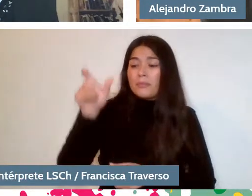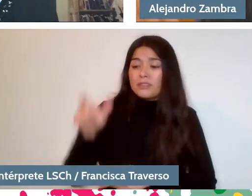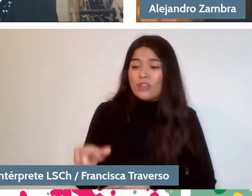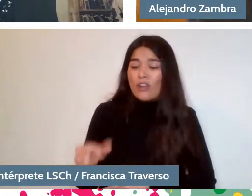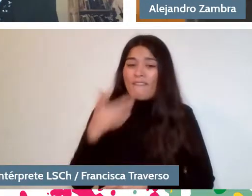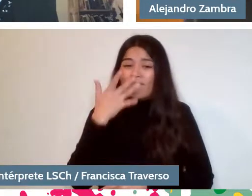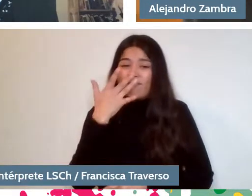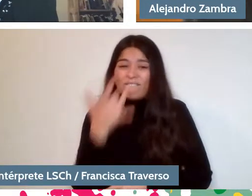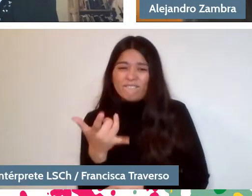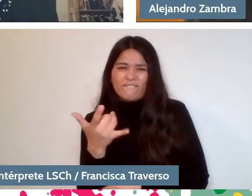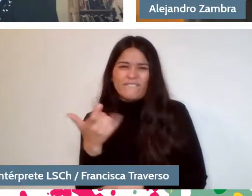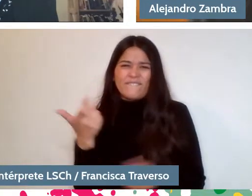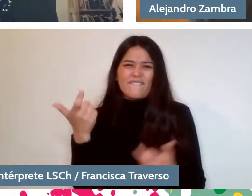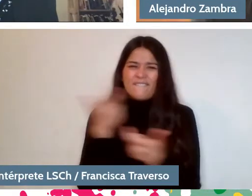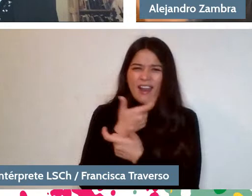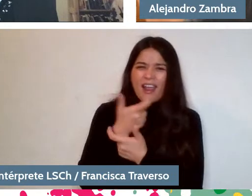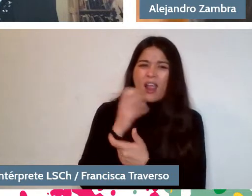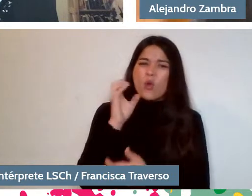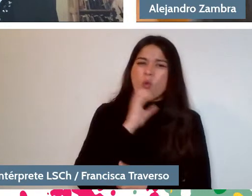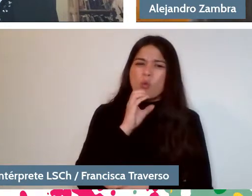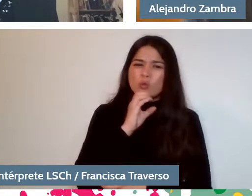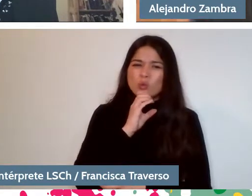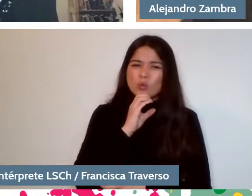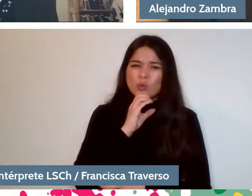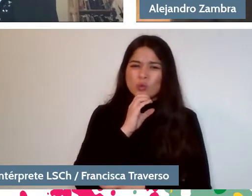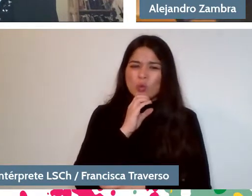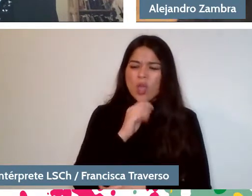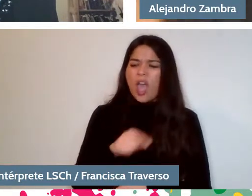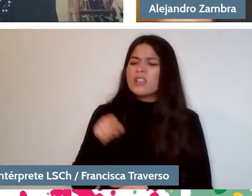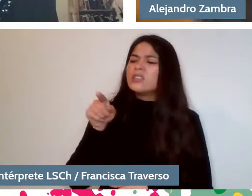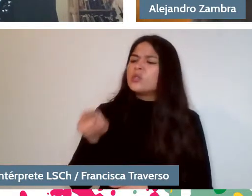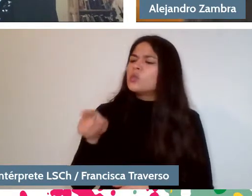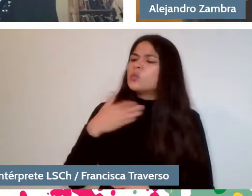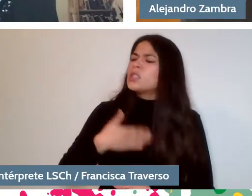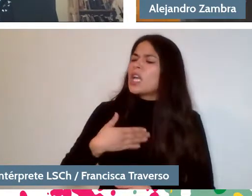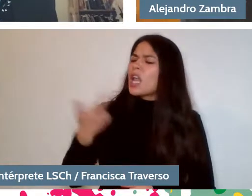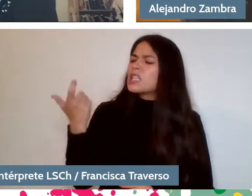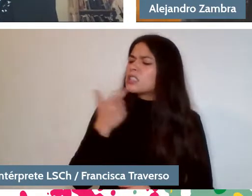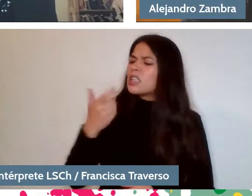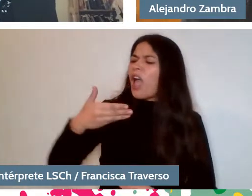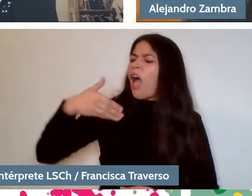would tell the class clown was: "Well, if you want to tell jokes, go outside." Outside, of course.